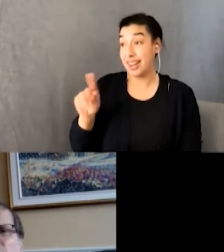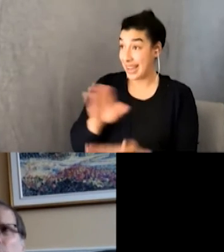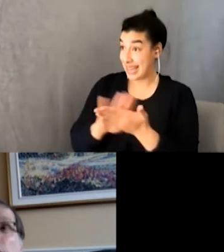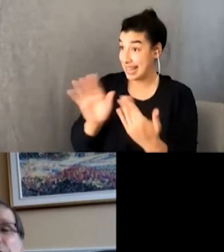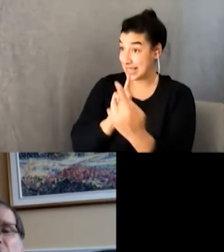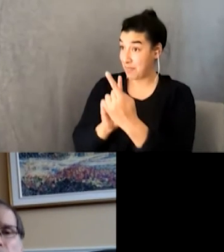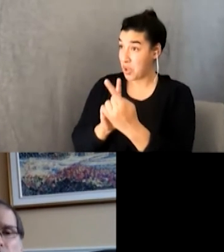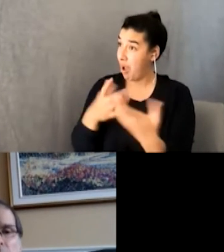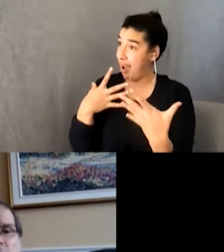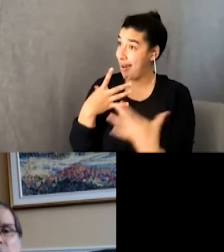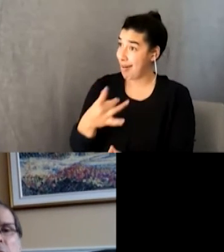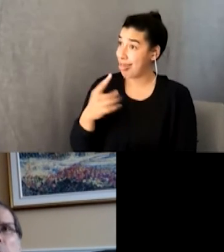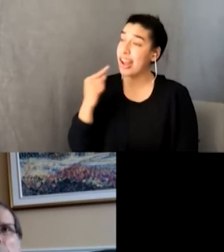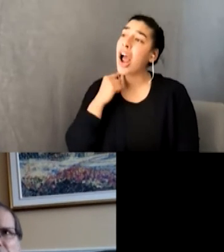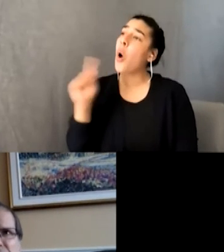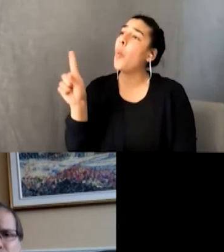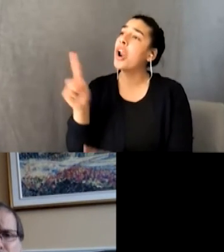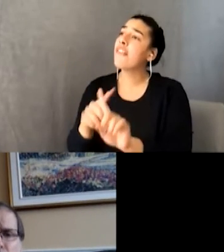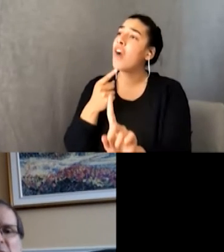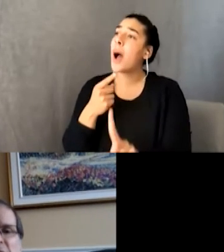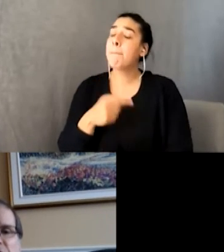Where are you from?” “My mother’s womb.” John